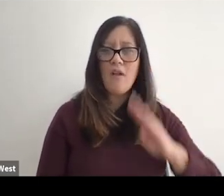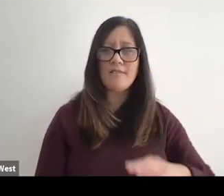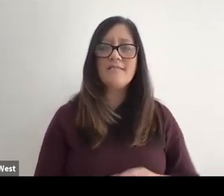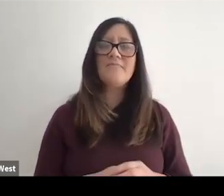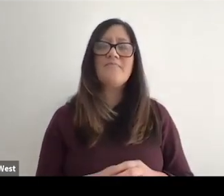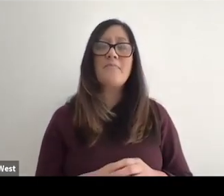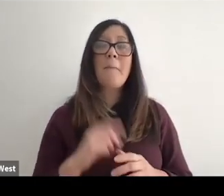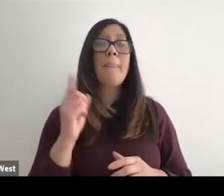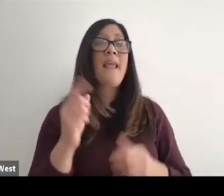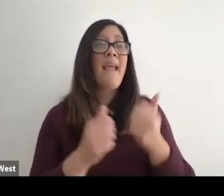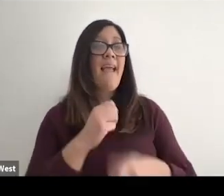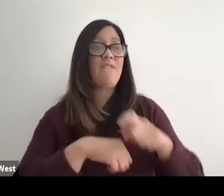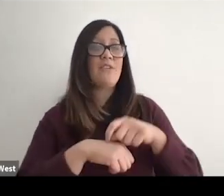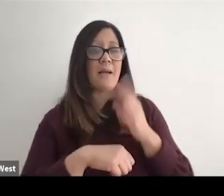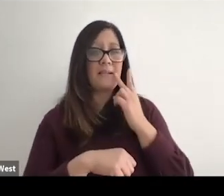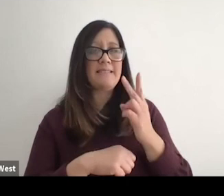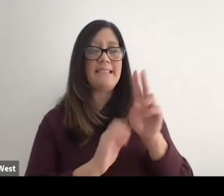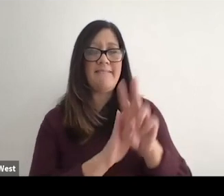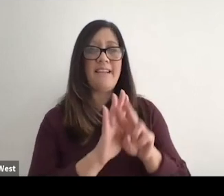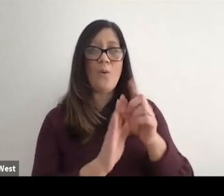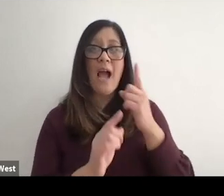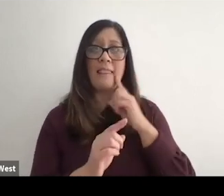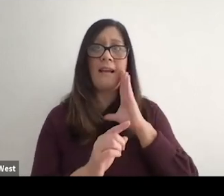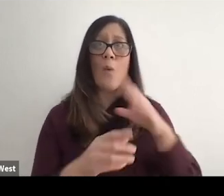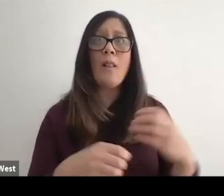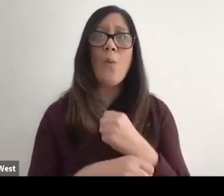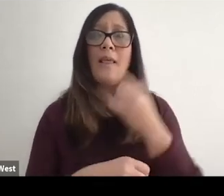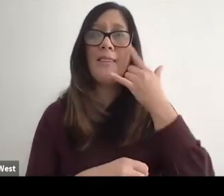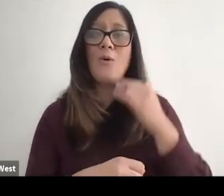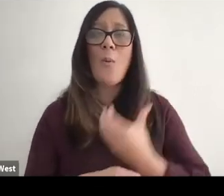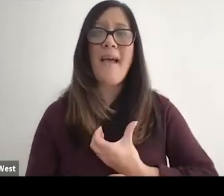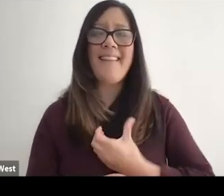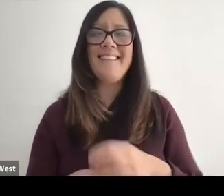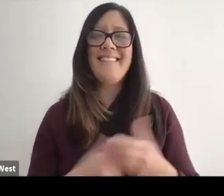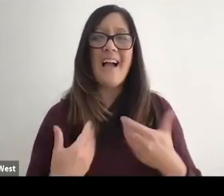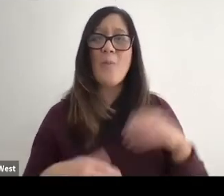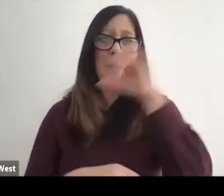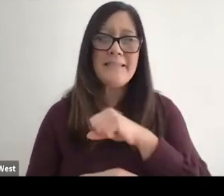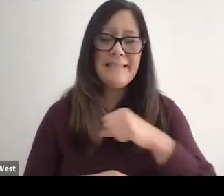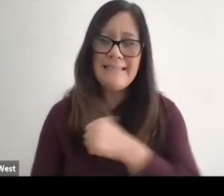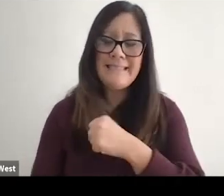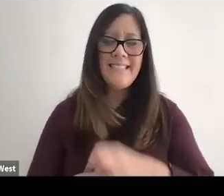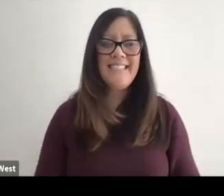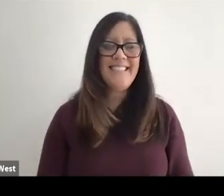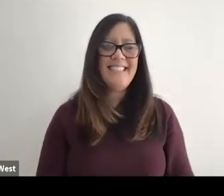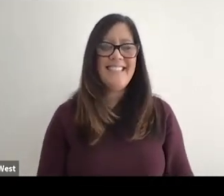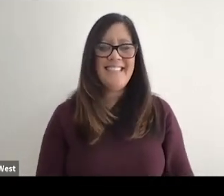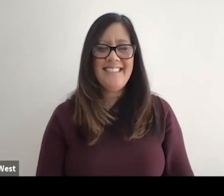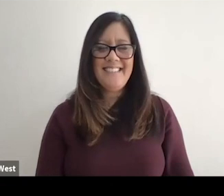So I must caveat that by saying every time I see that video, I do think I'm going to win the gold medal. Not gonna miss it again.